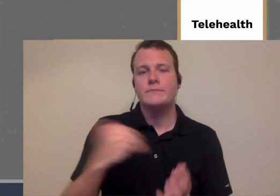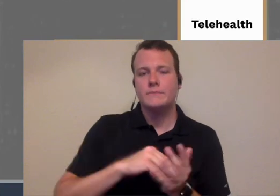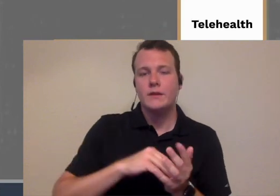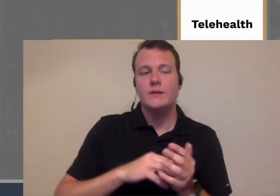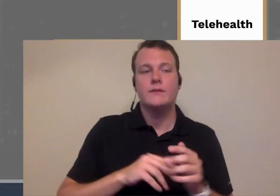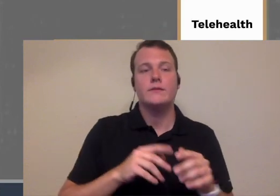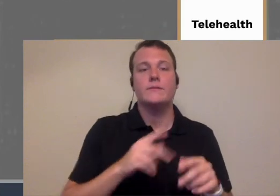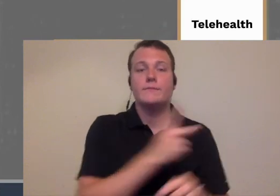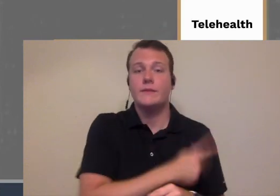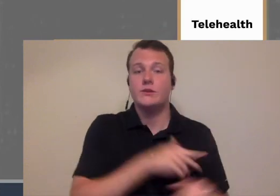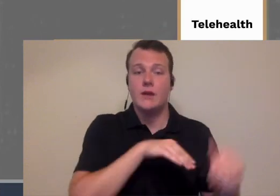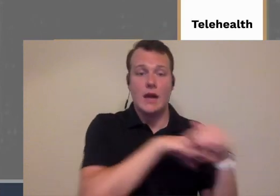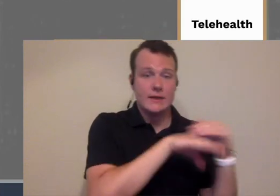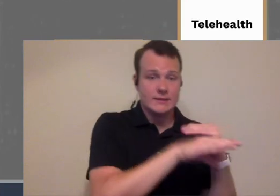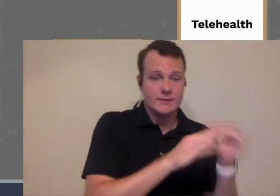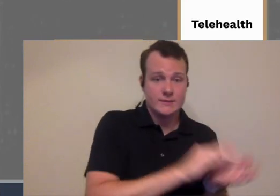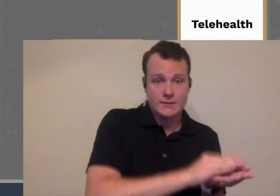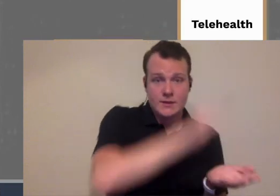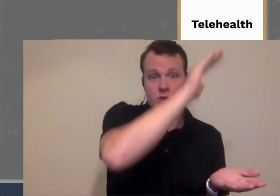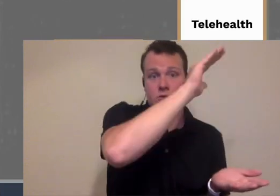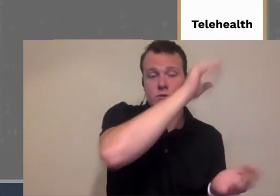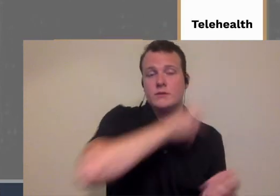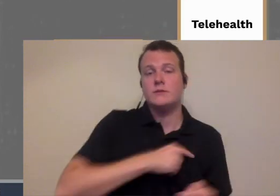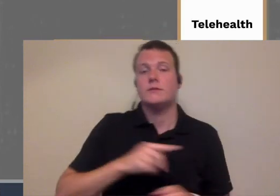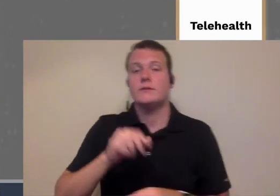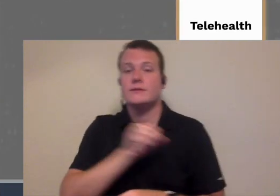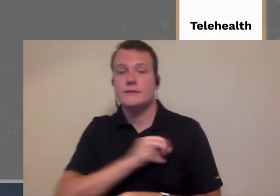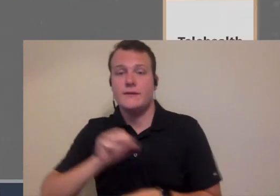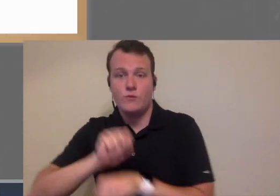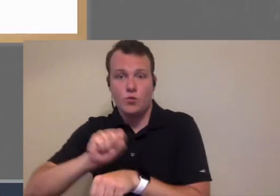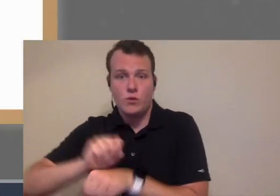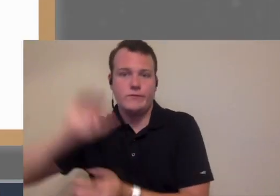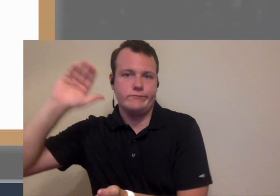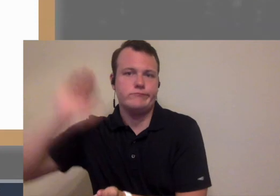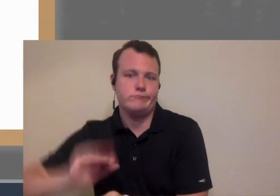idea is increase patient access due to staff workload so one simple things you